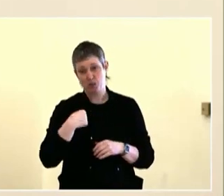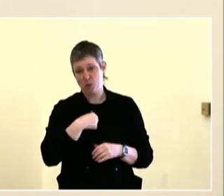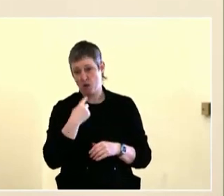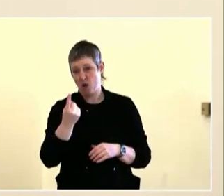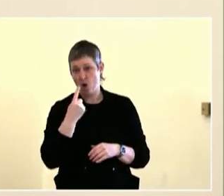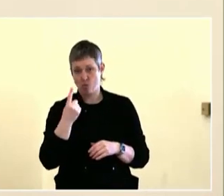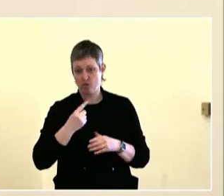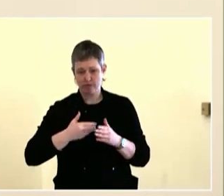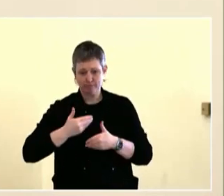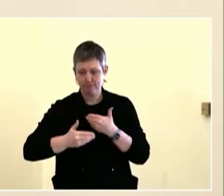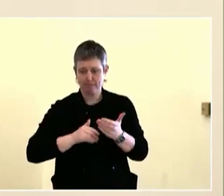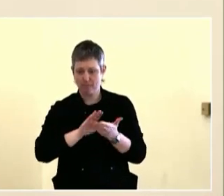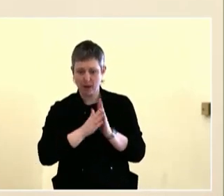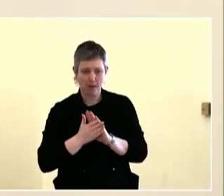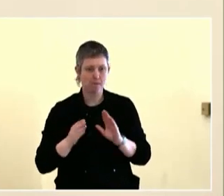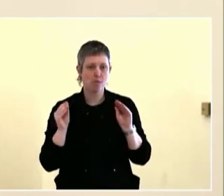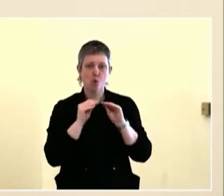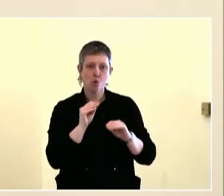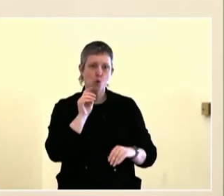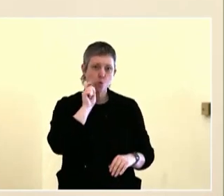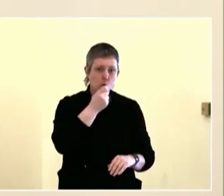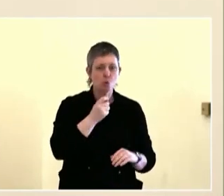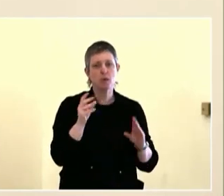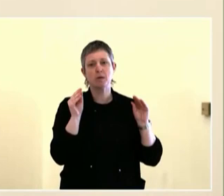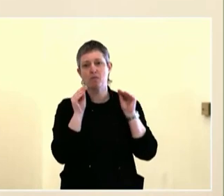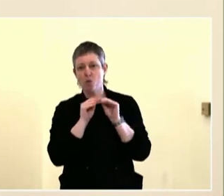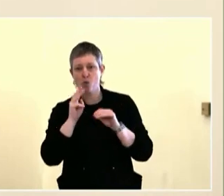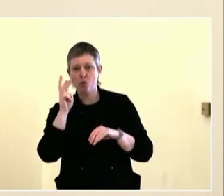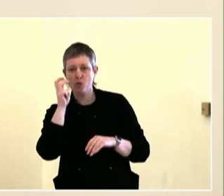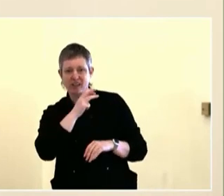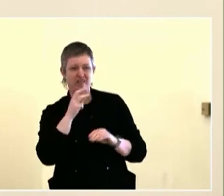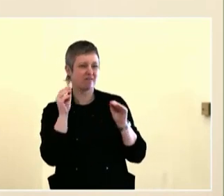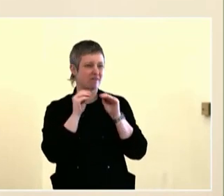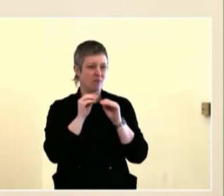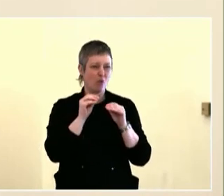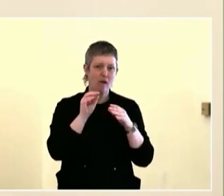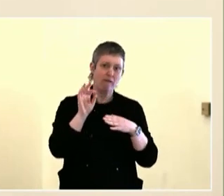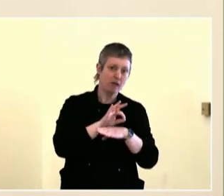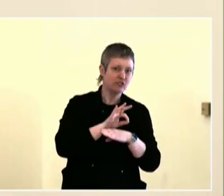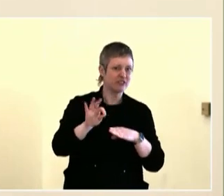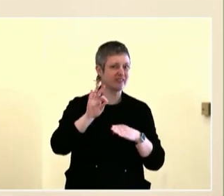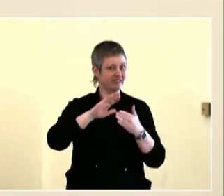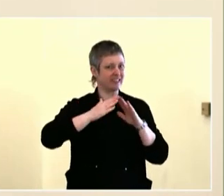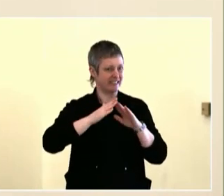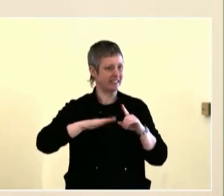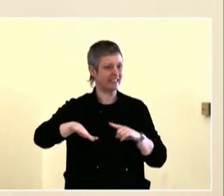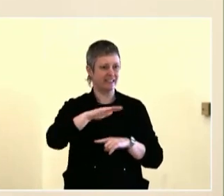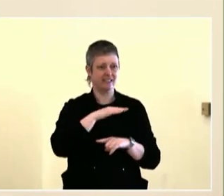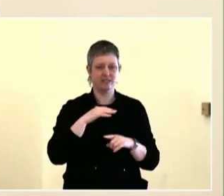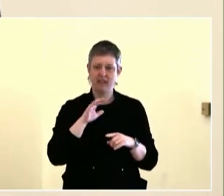PSU and the students. I graduated from here, and I took community development, and